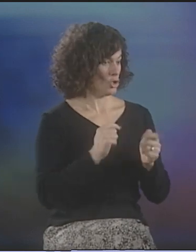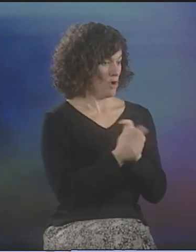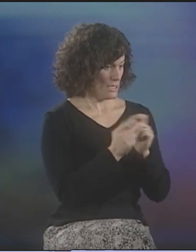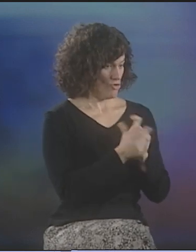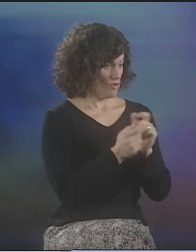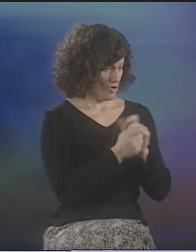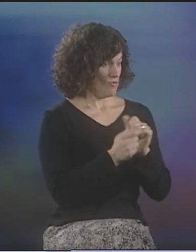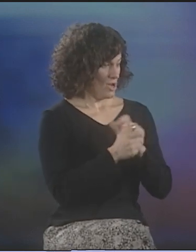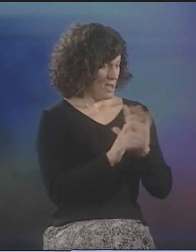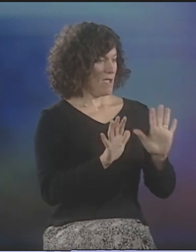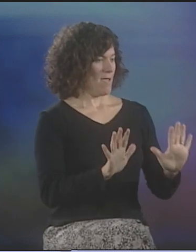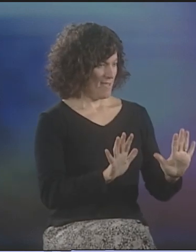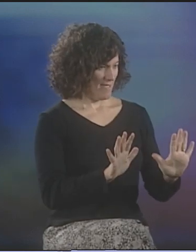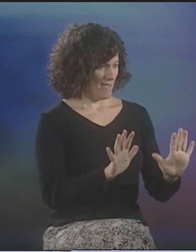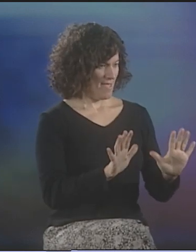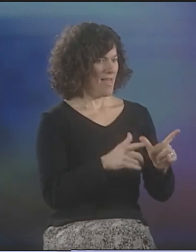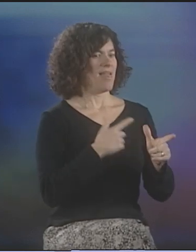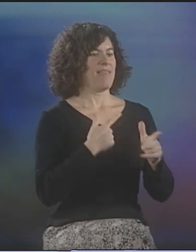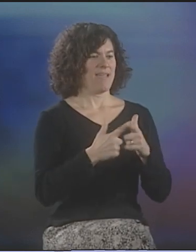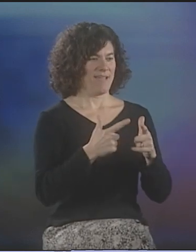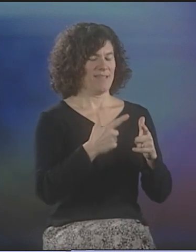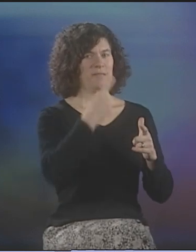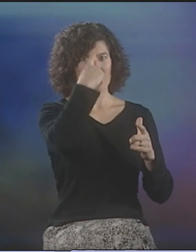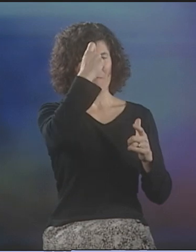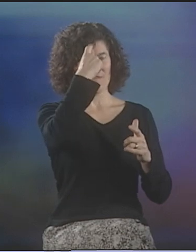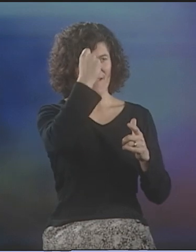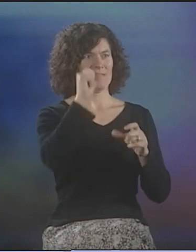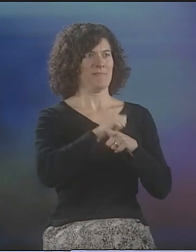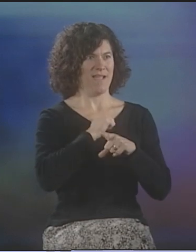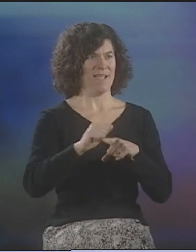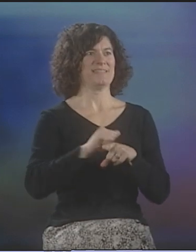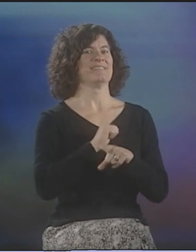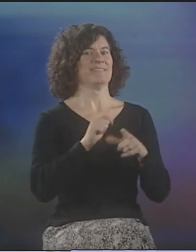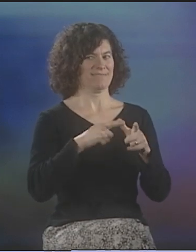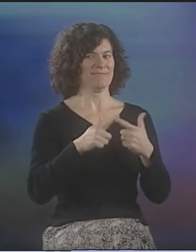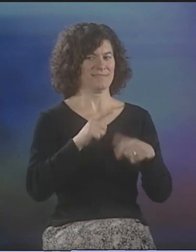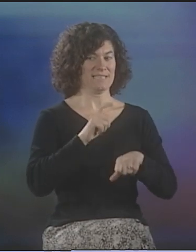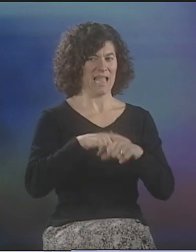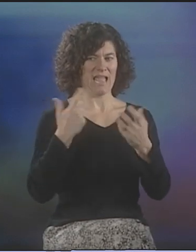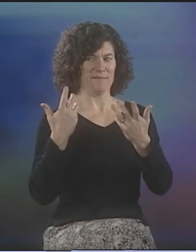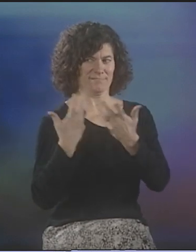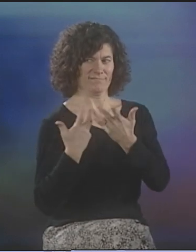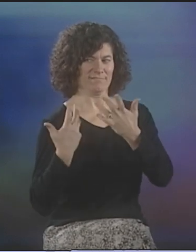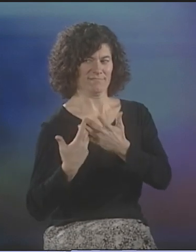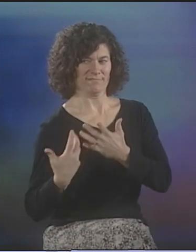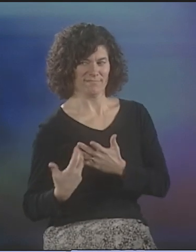SO, FIRST I WOULD DO THE TRANSLATION, AND THEN I WOULD HAVE TO MEMORIZE AND PRACTICE TO MAKE SURE THAT THE TIMING FIT